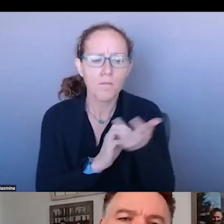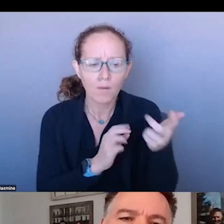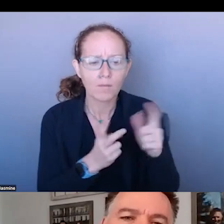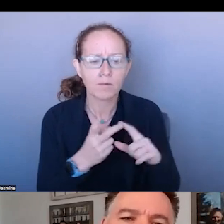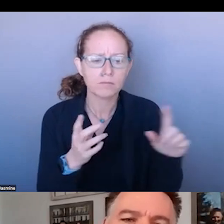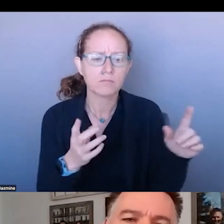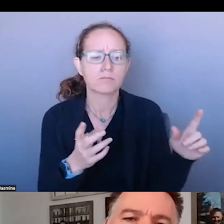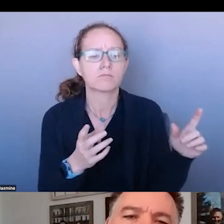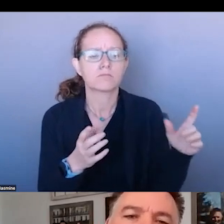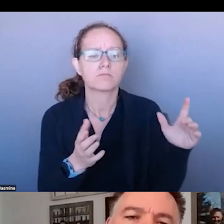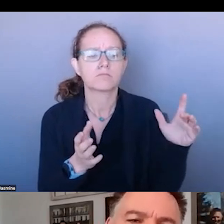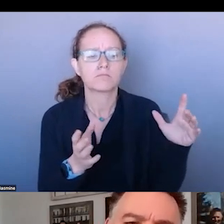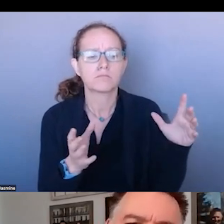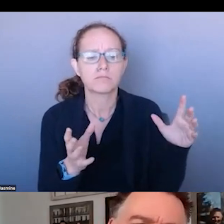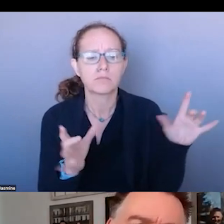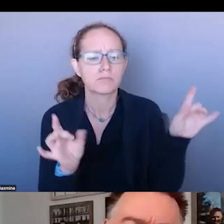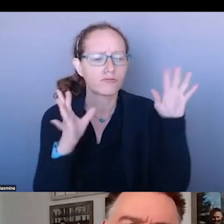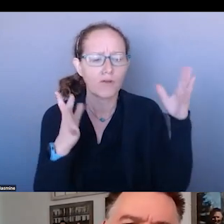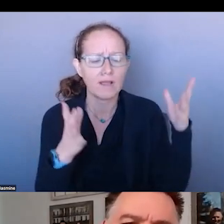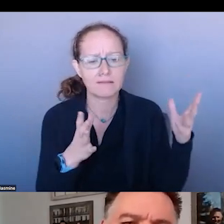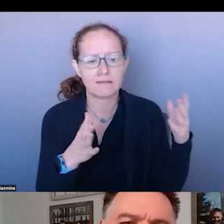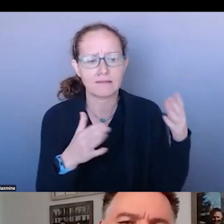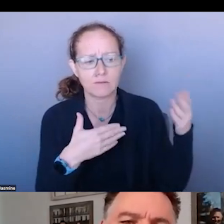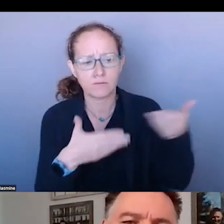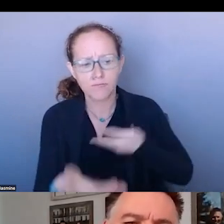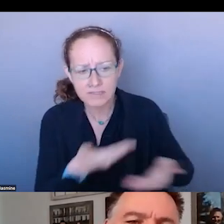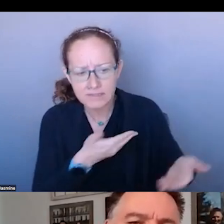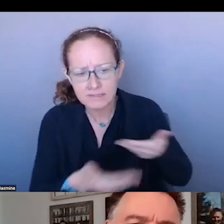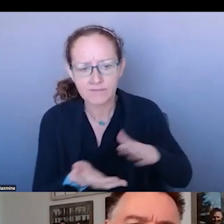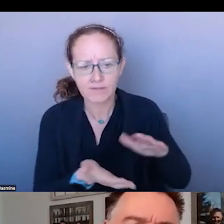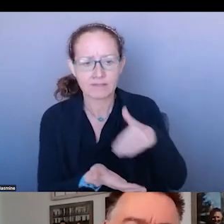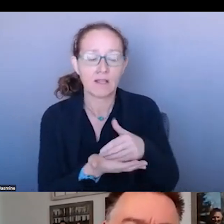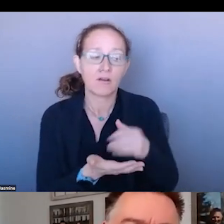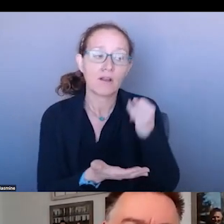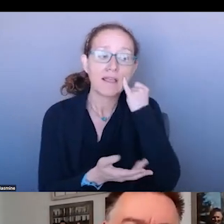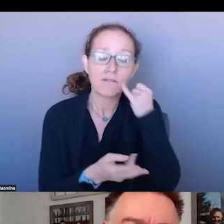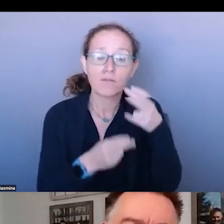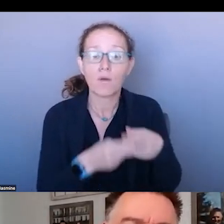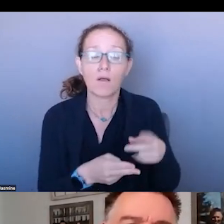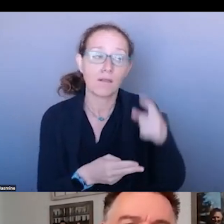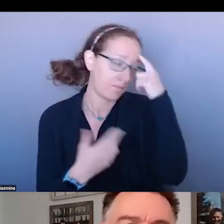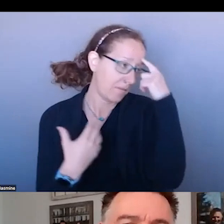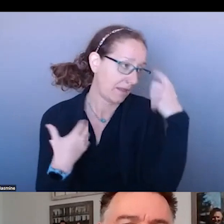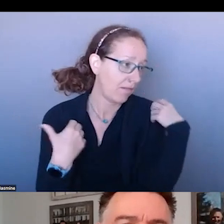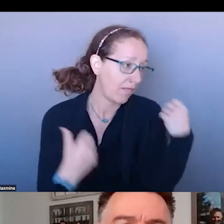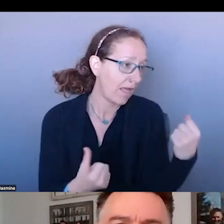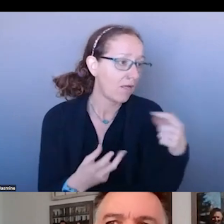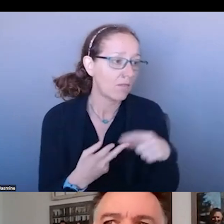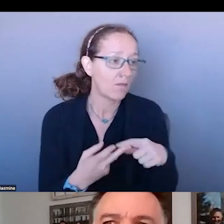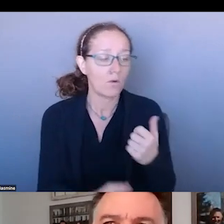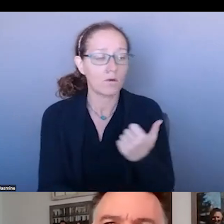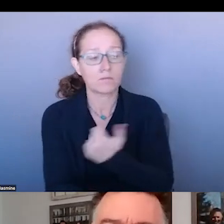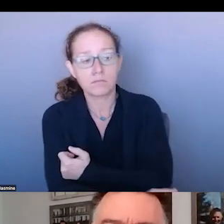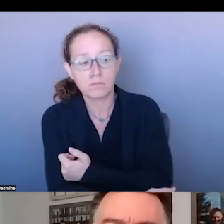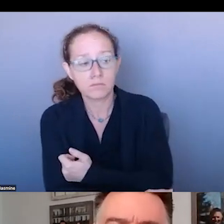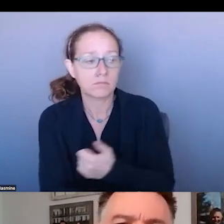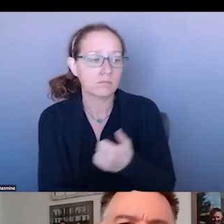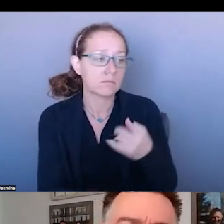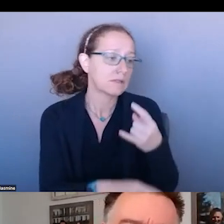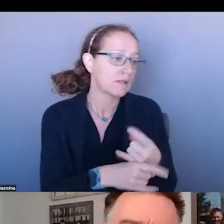THINKING ABOUT THIS AS CRISIS FOR MENTAL HEALTH, YOU HAVE STRONG